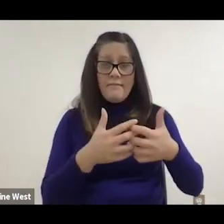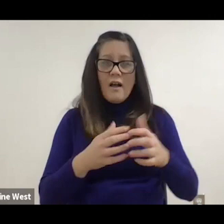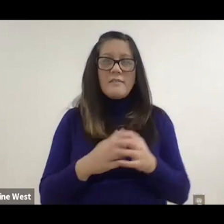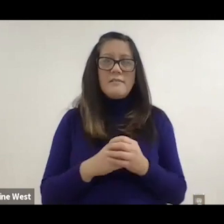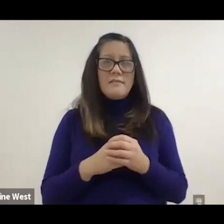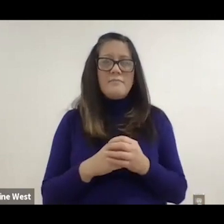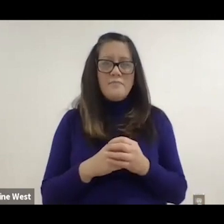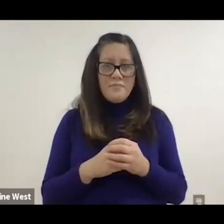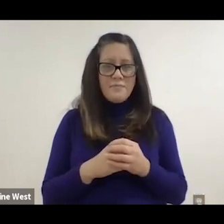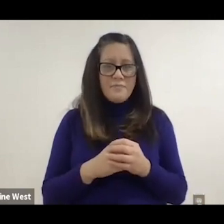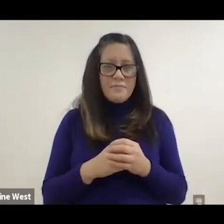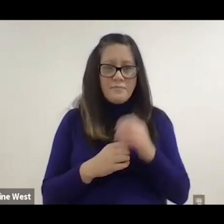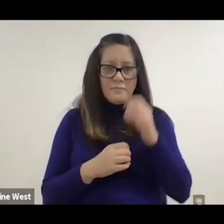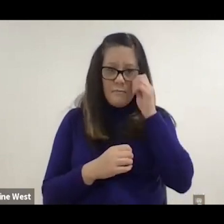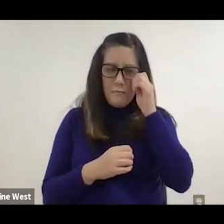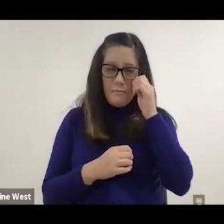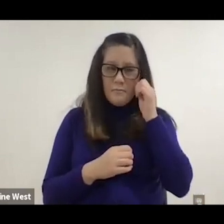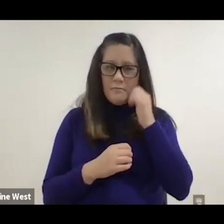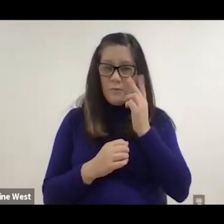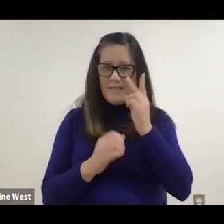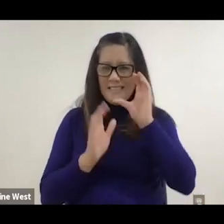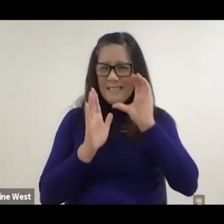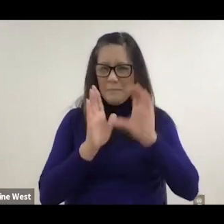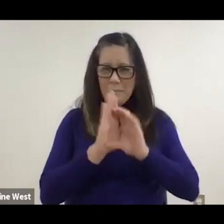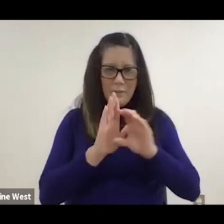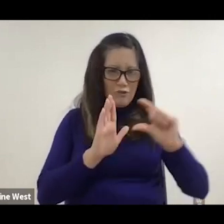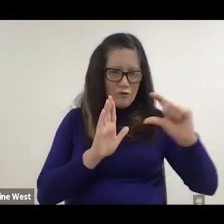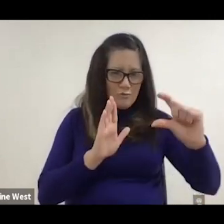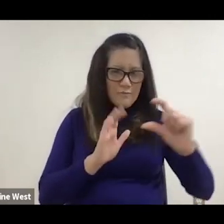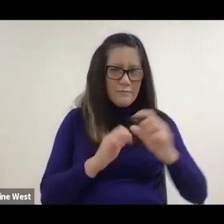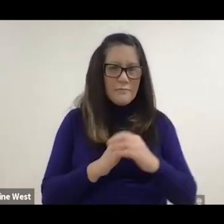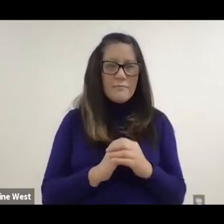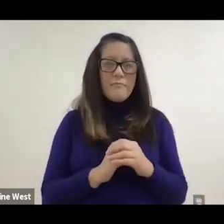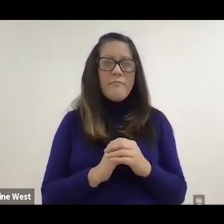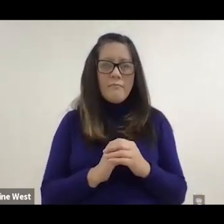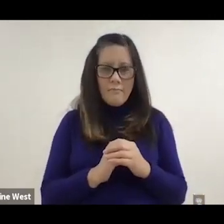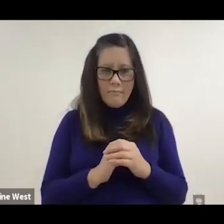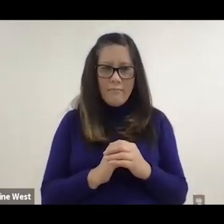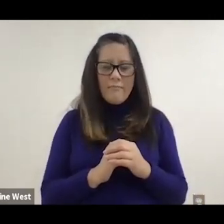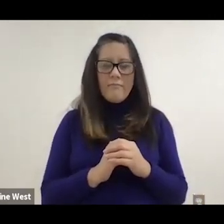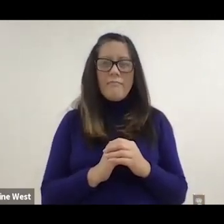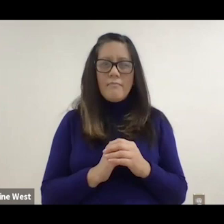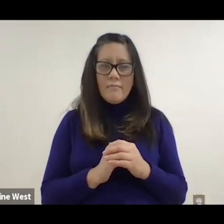That's the name of the patent, but of course once it was a licensed became commercially